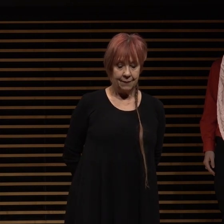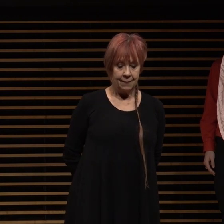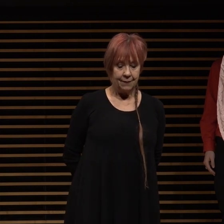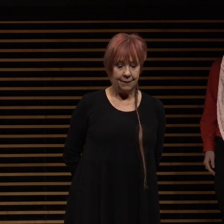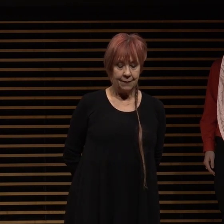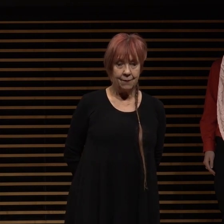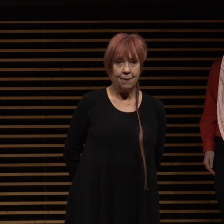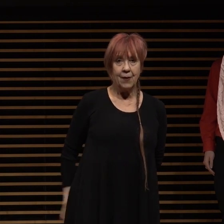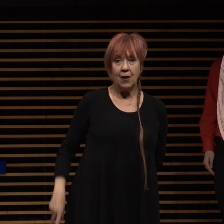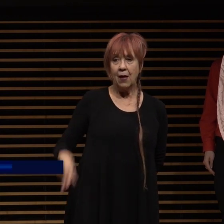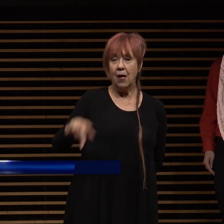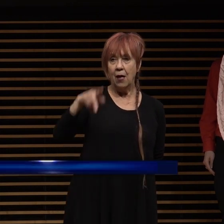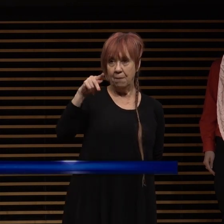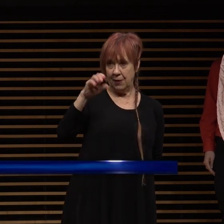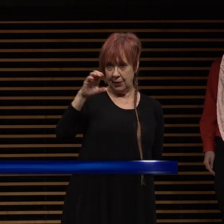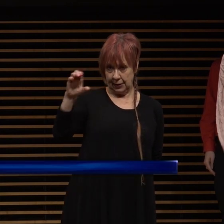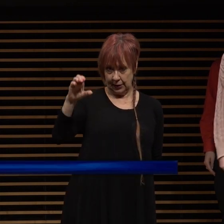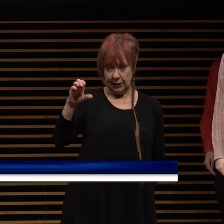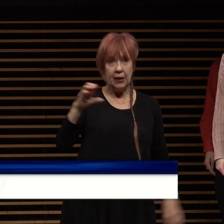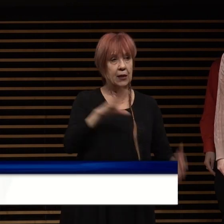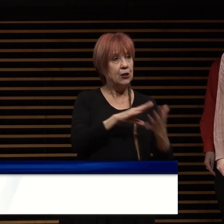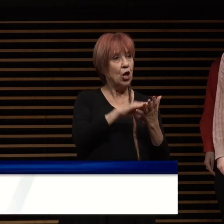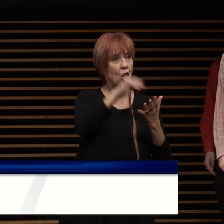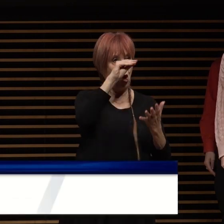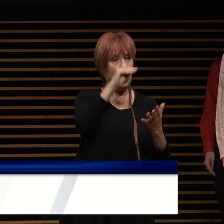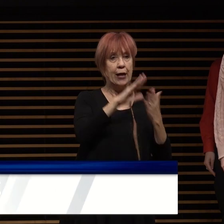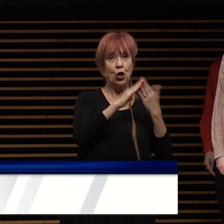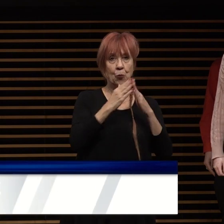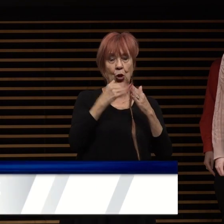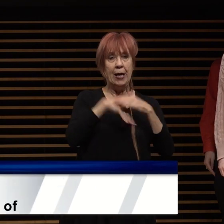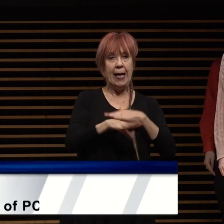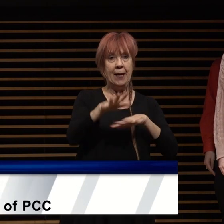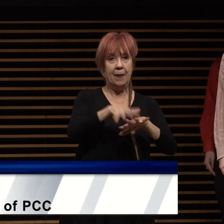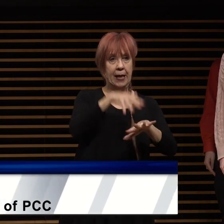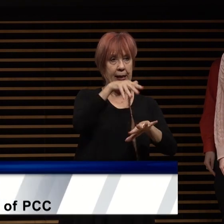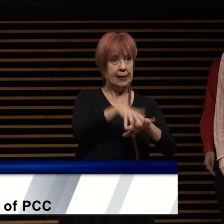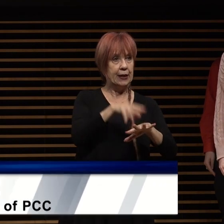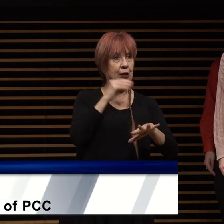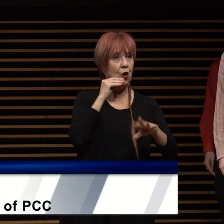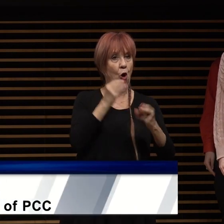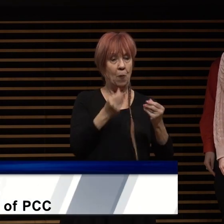pasadena city college is a learning community within the indigenous